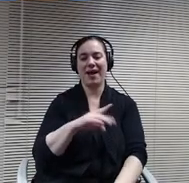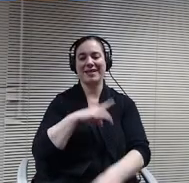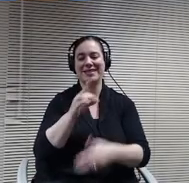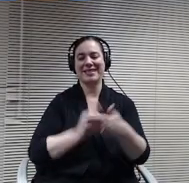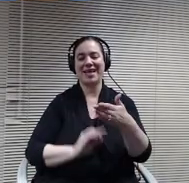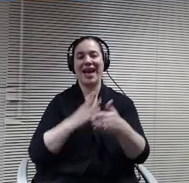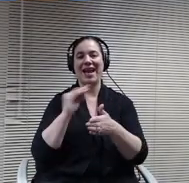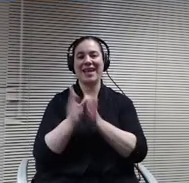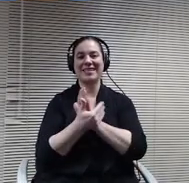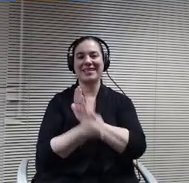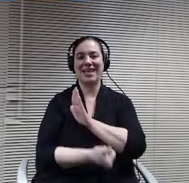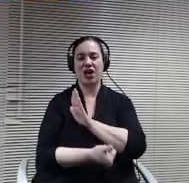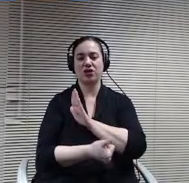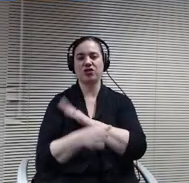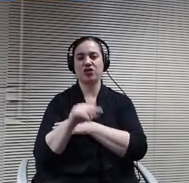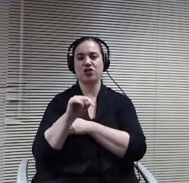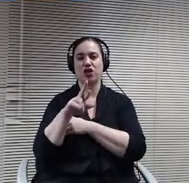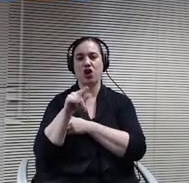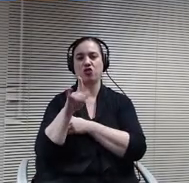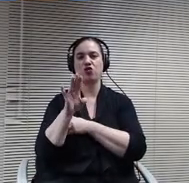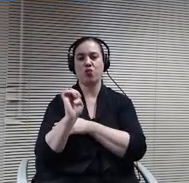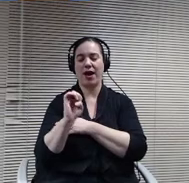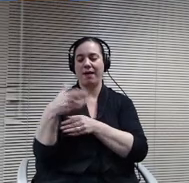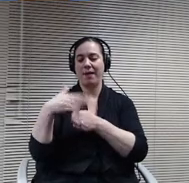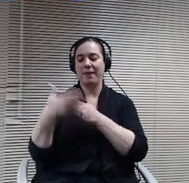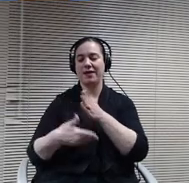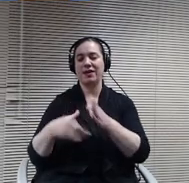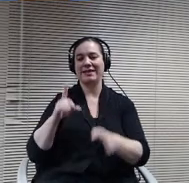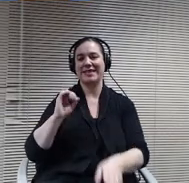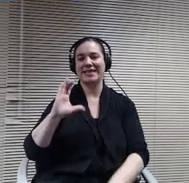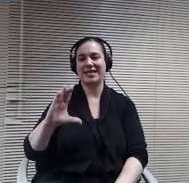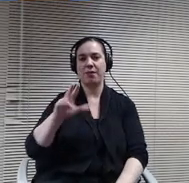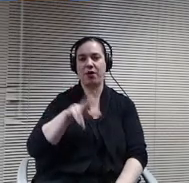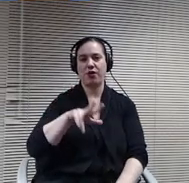December 31st, 2021 for use in second semester of fiscal year